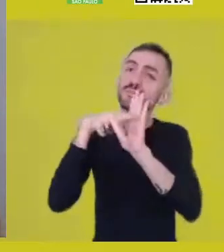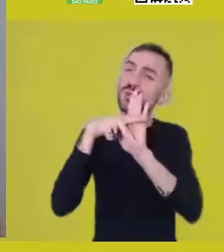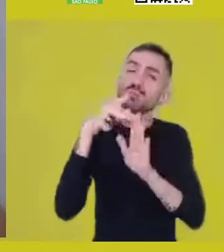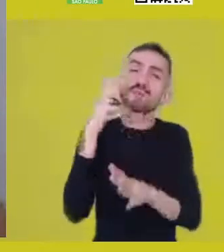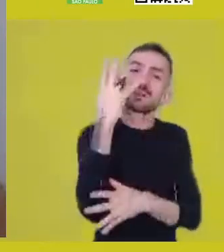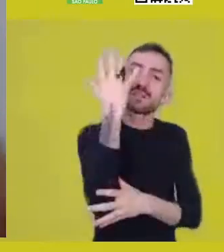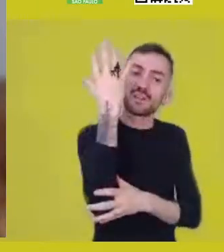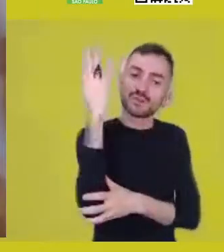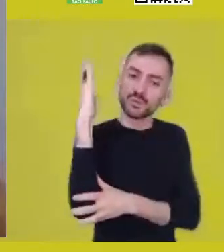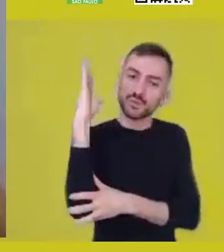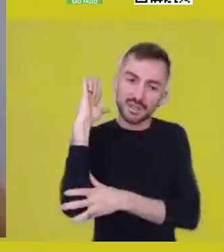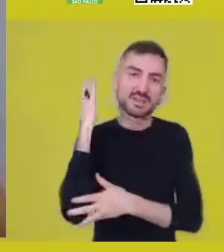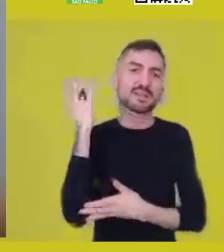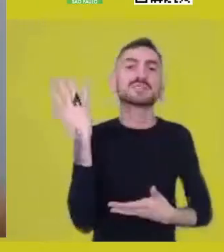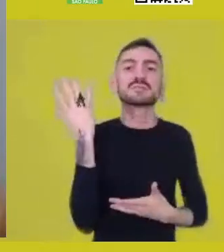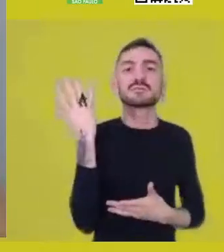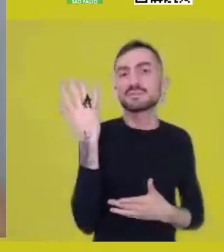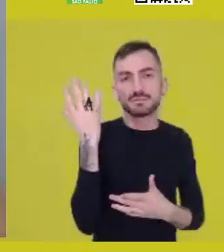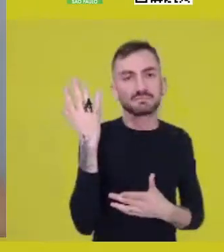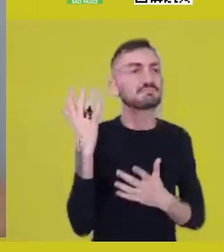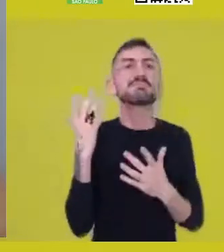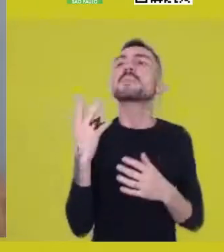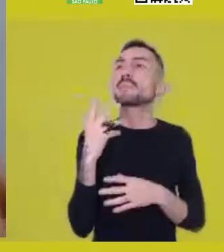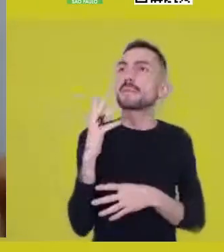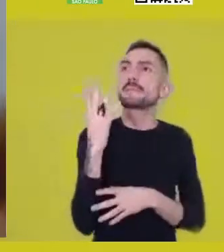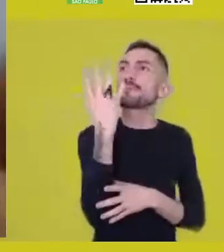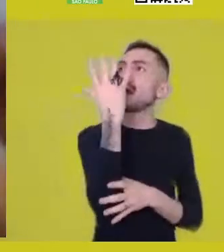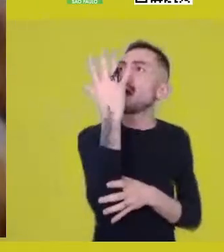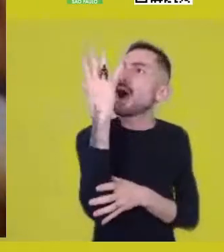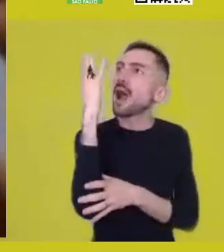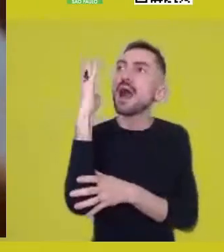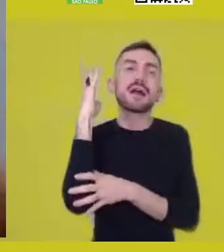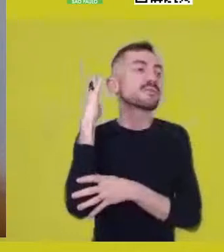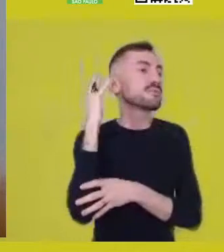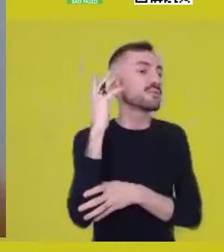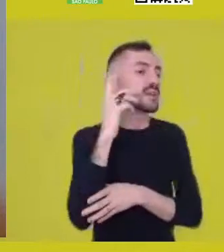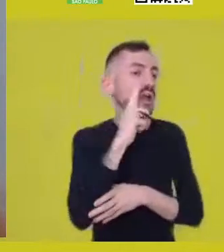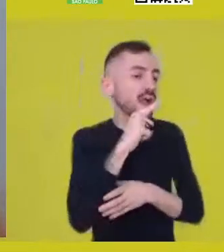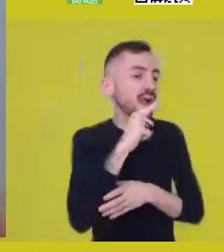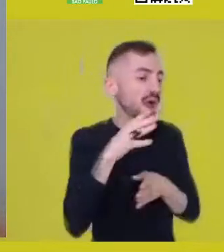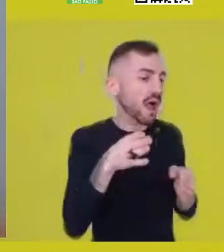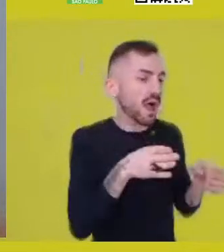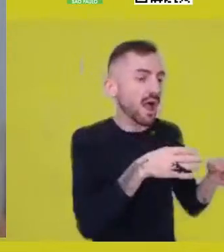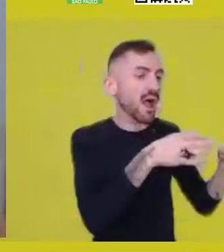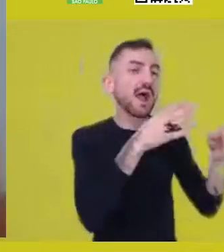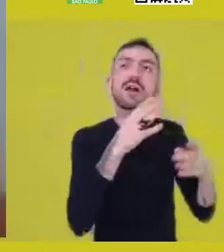in woods, in waters, in soil, in air, etc.,